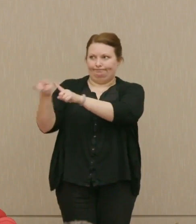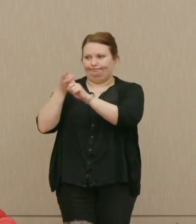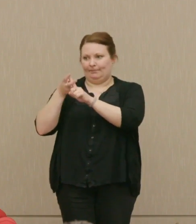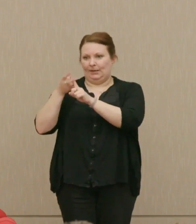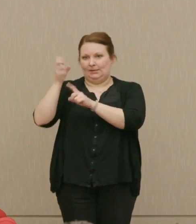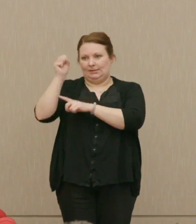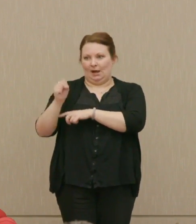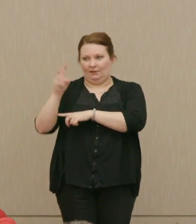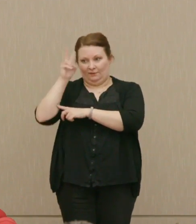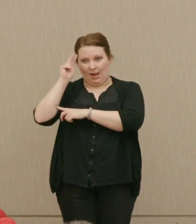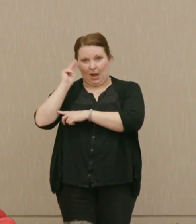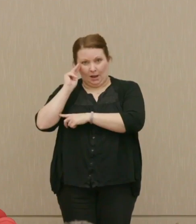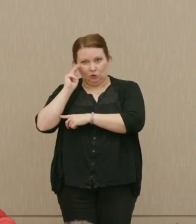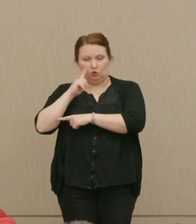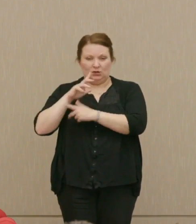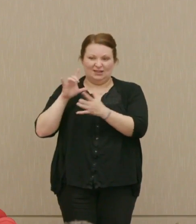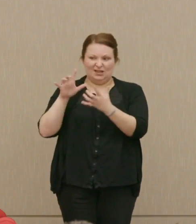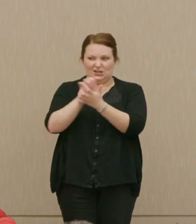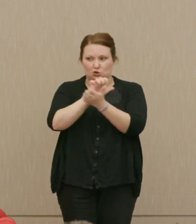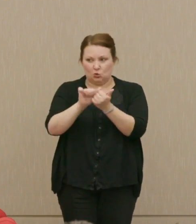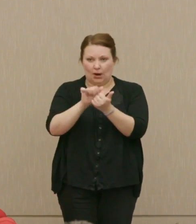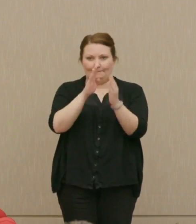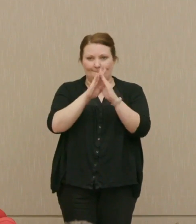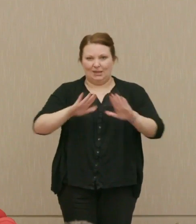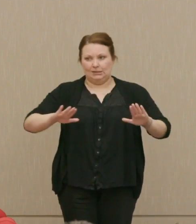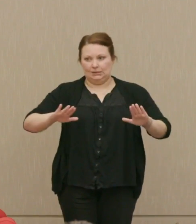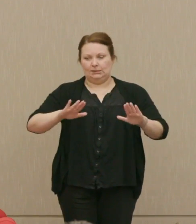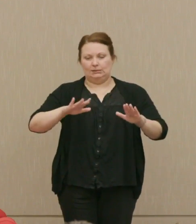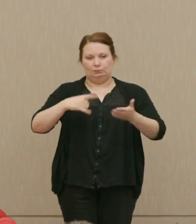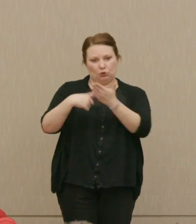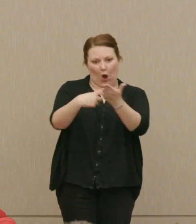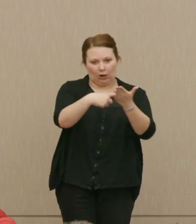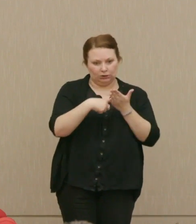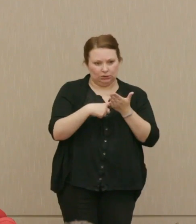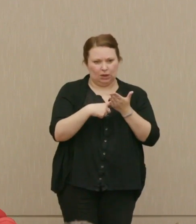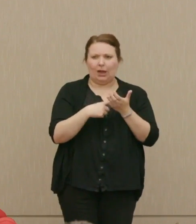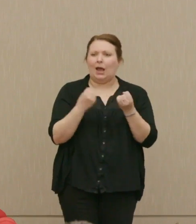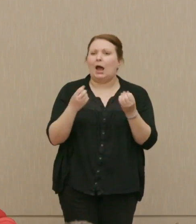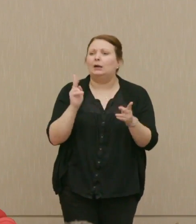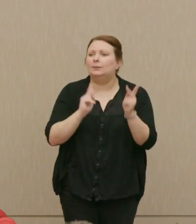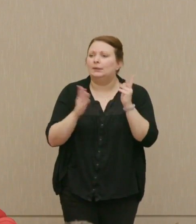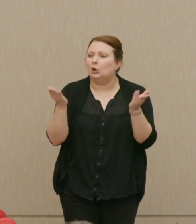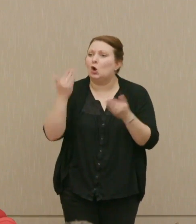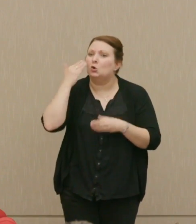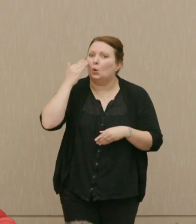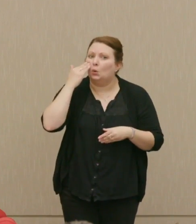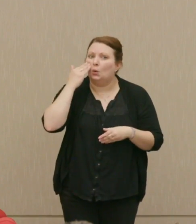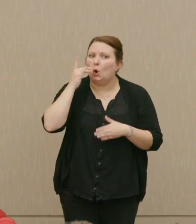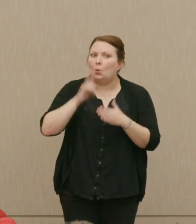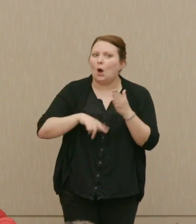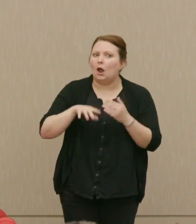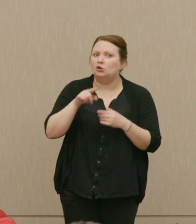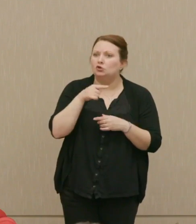Vietnamese to sabotage peace talks." How many here know what she's talking about?